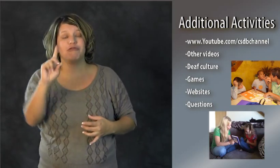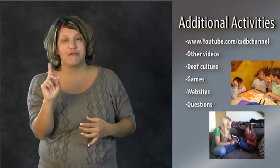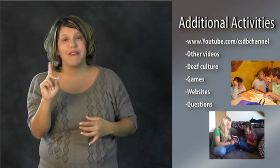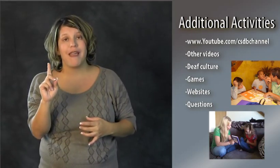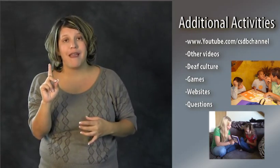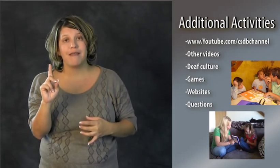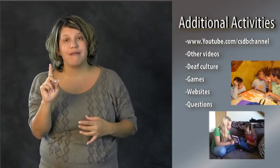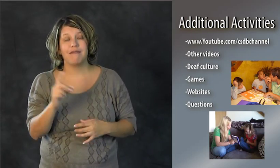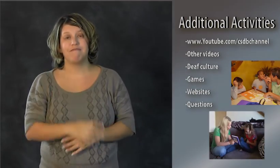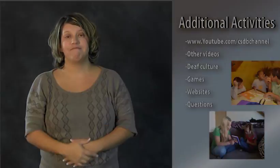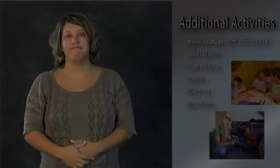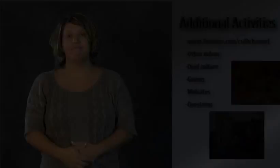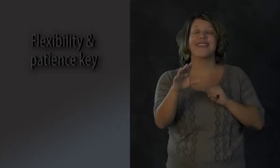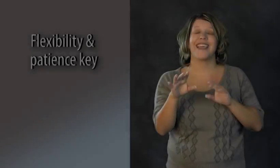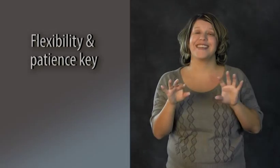and include the child.